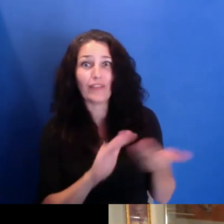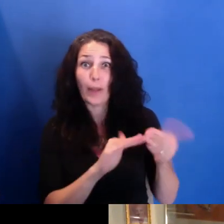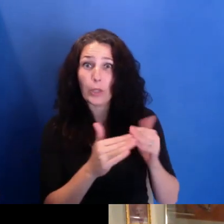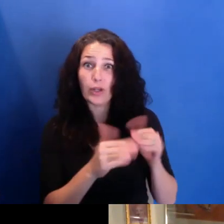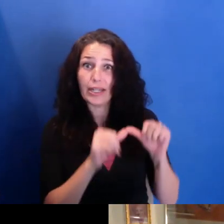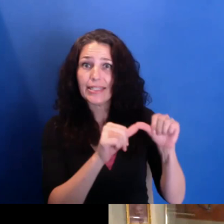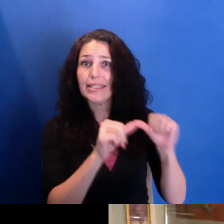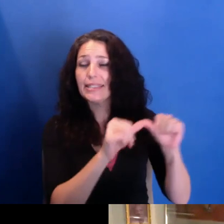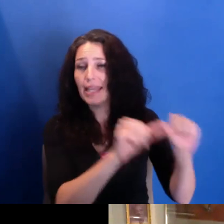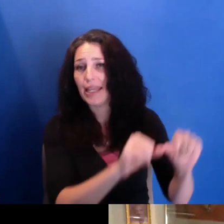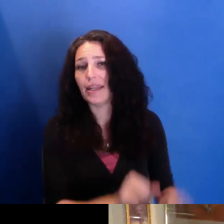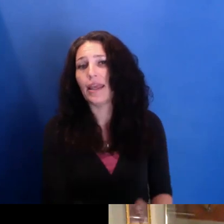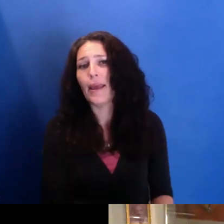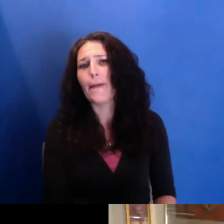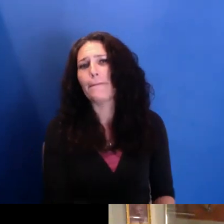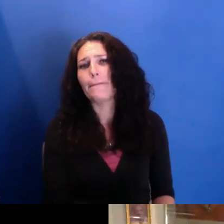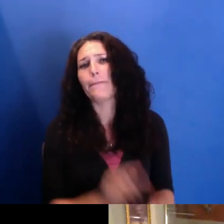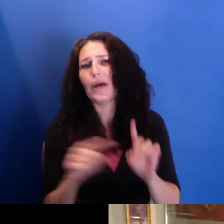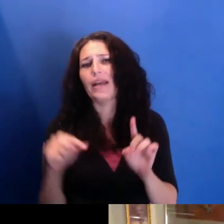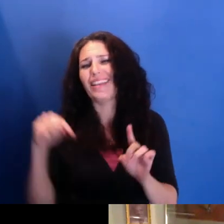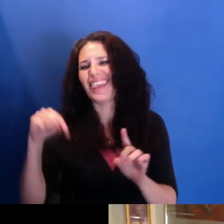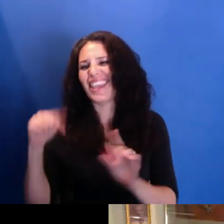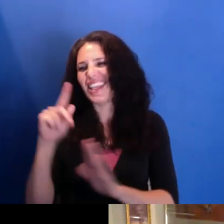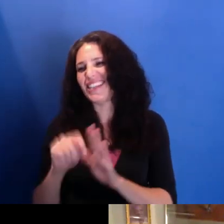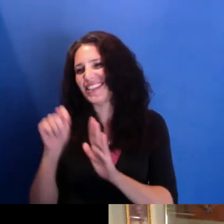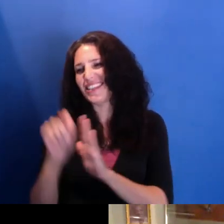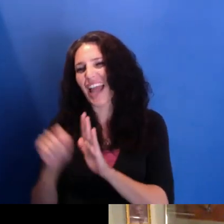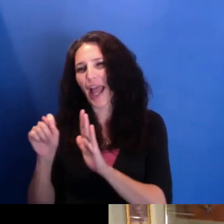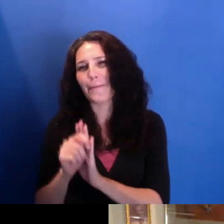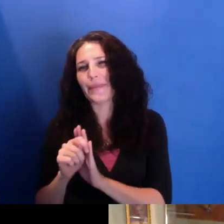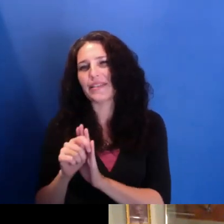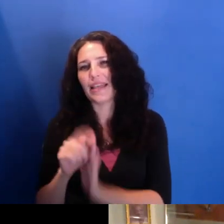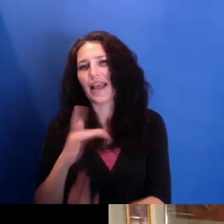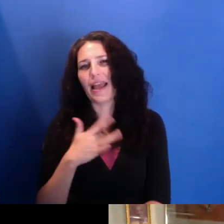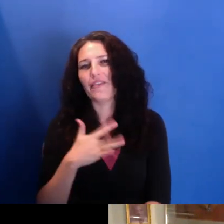where, you know, I feel like it is a reckoning for a lot of us